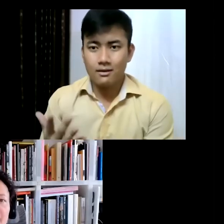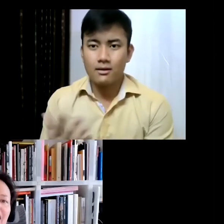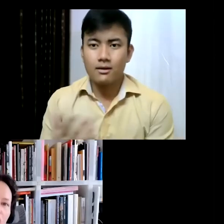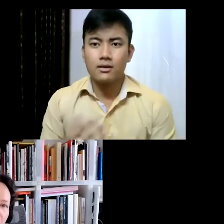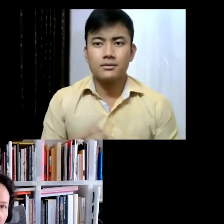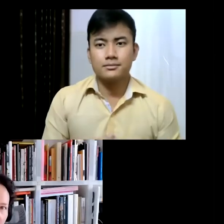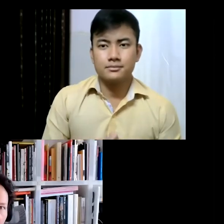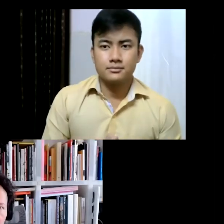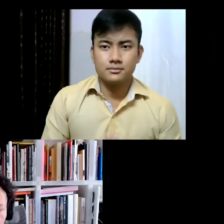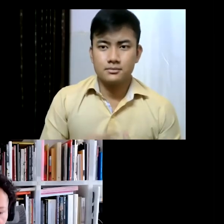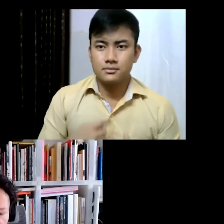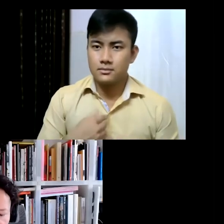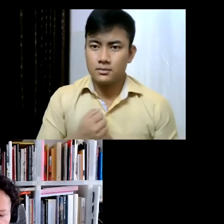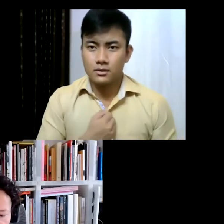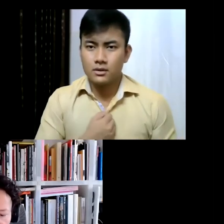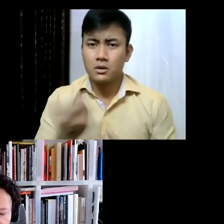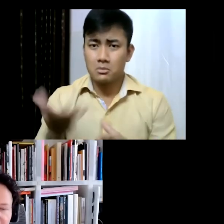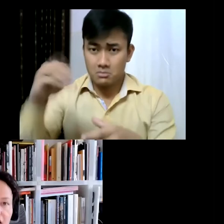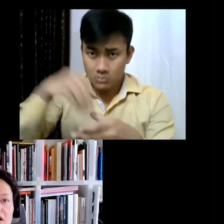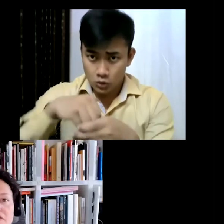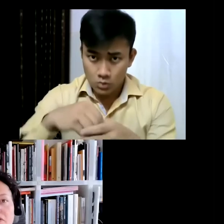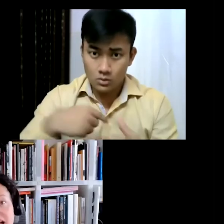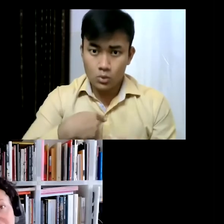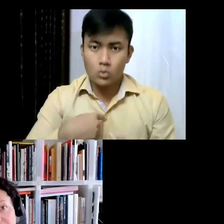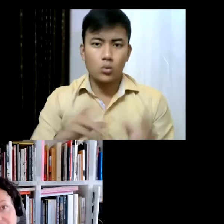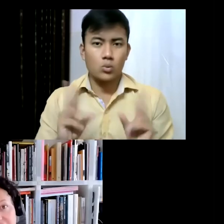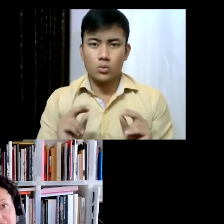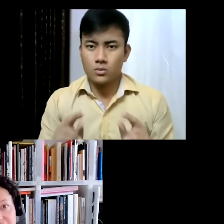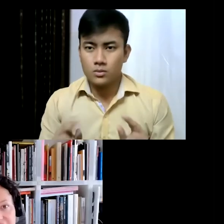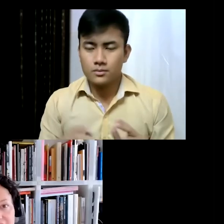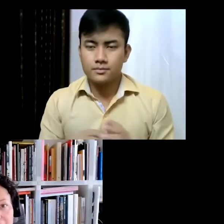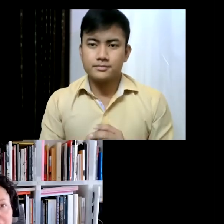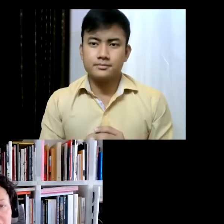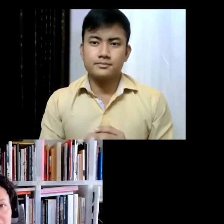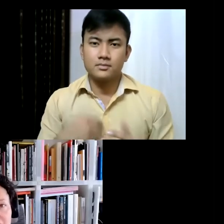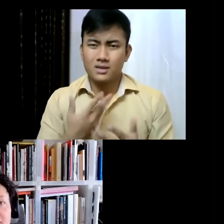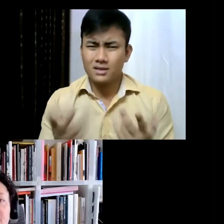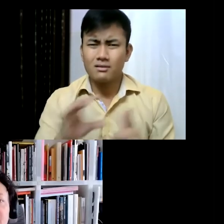but I don't... I am not part of it. And then there are lots of collateral events that happen in the